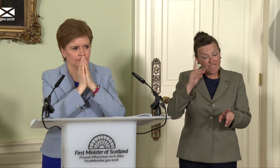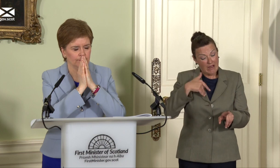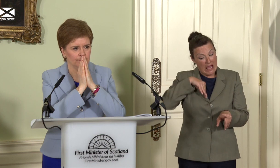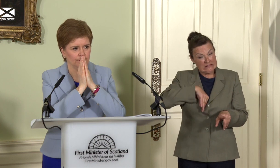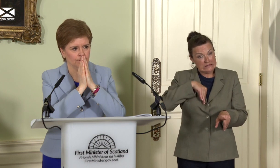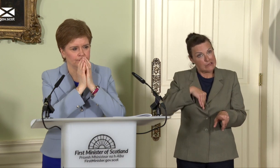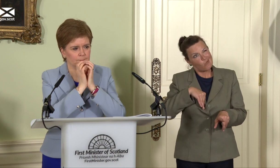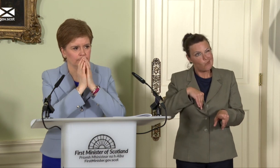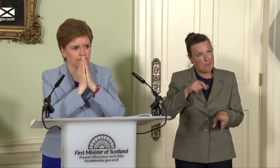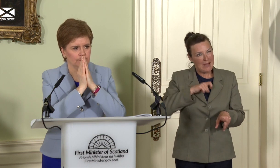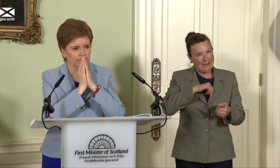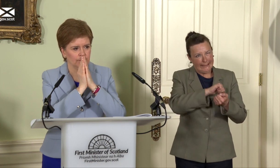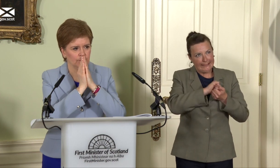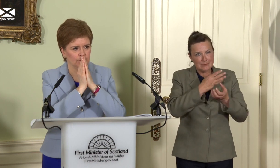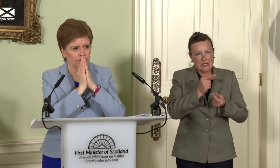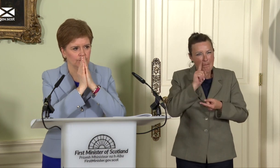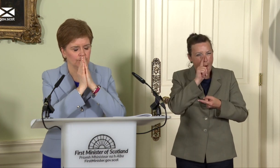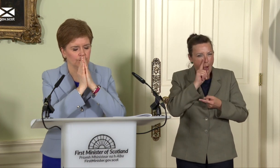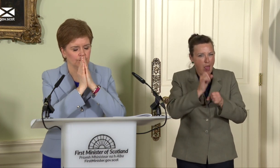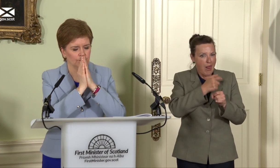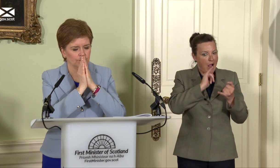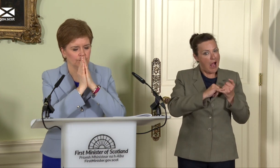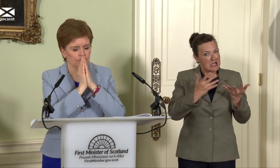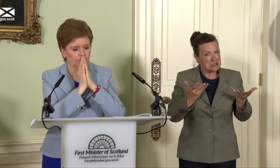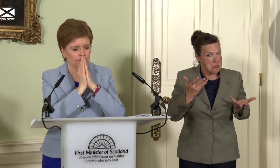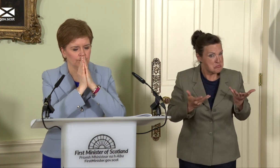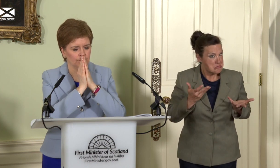fulfilling the sort of net zero ambitions? I mean, you’ve disagreed on this in the past.